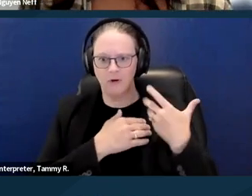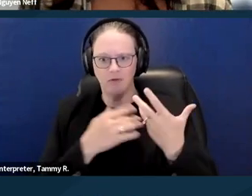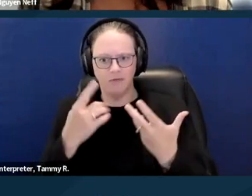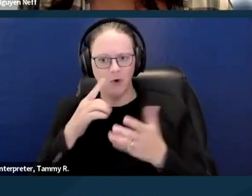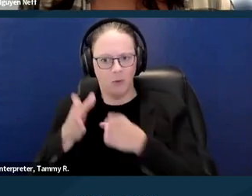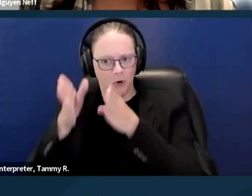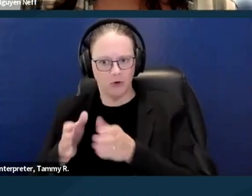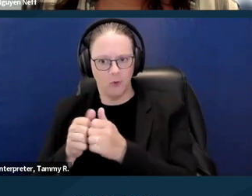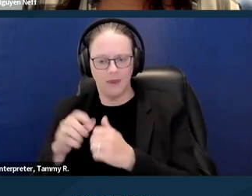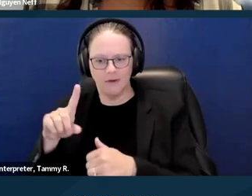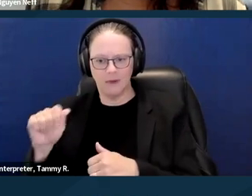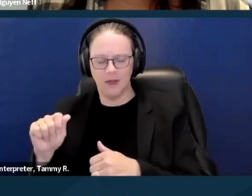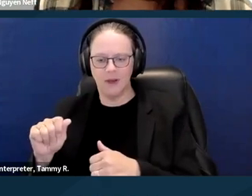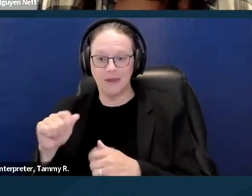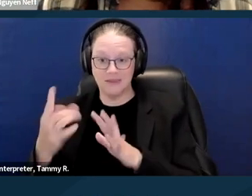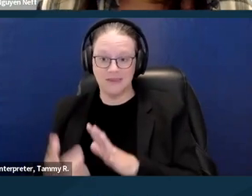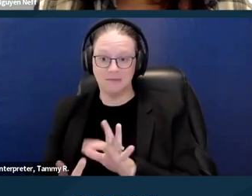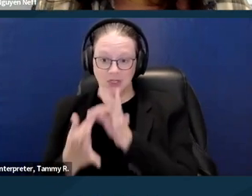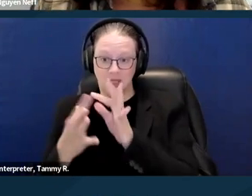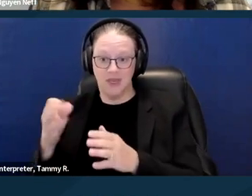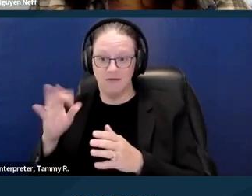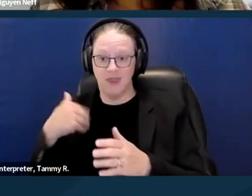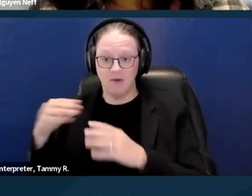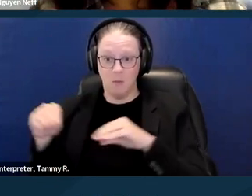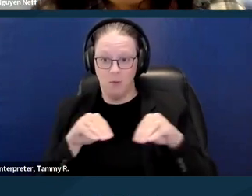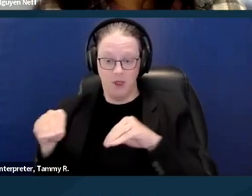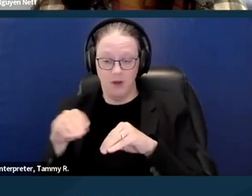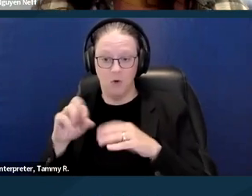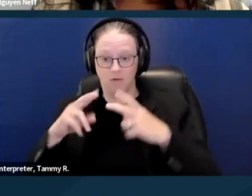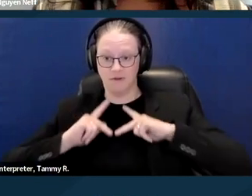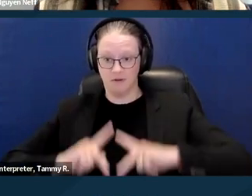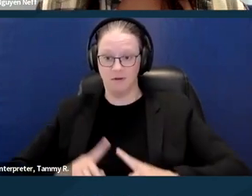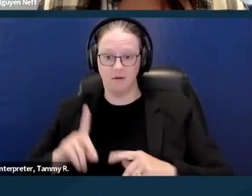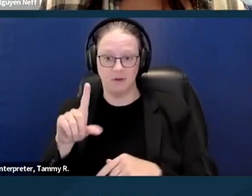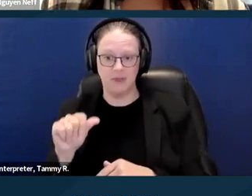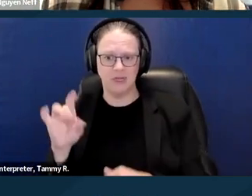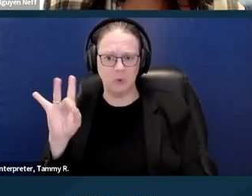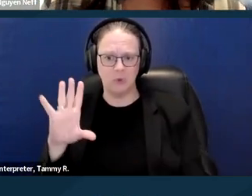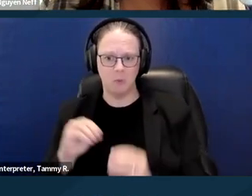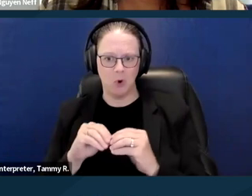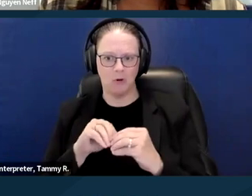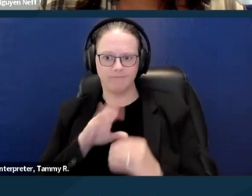or a physical disability. So, you know, if there were steps to the home